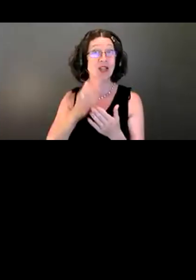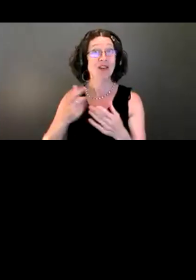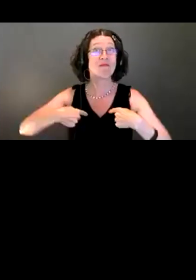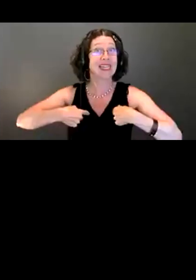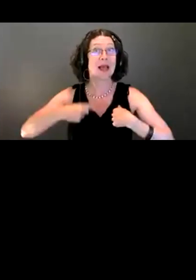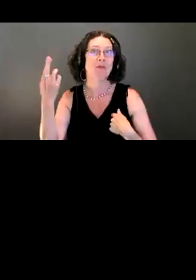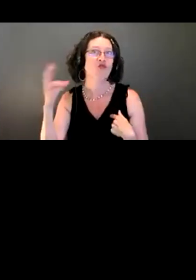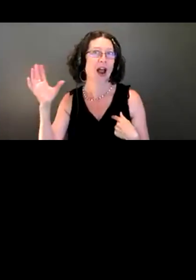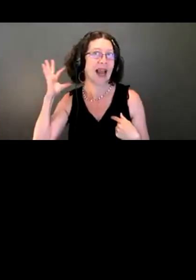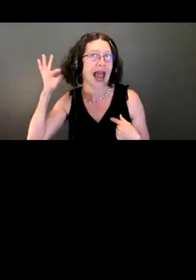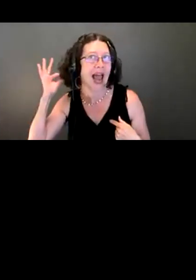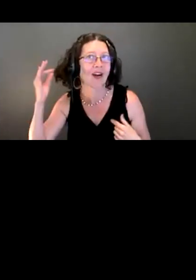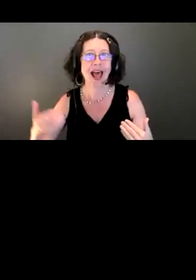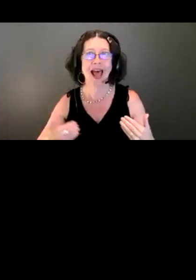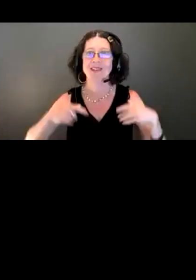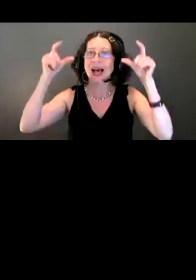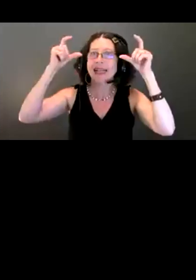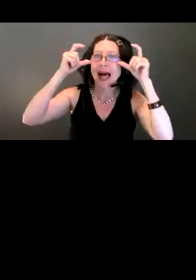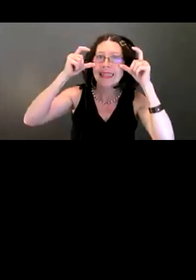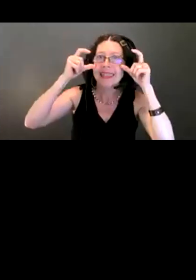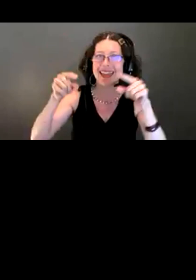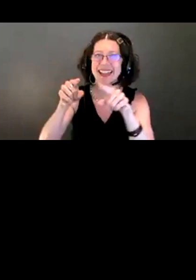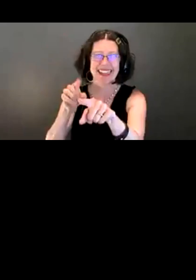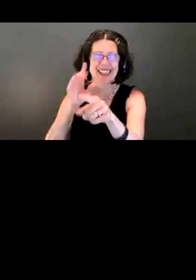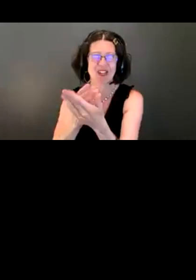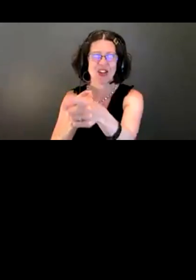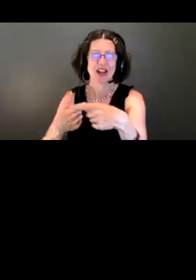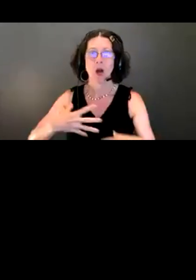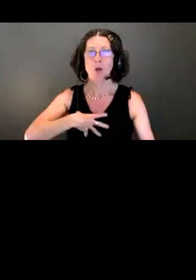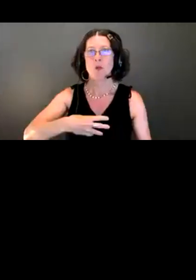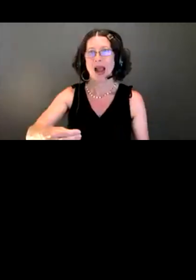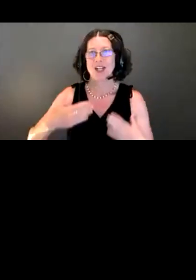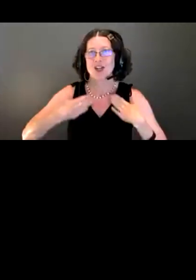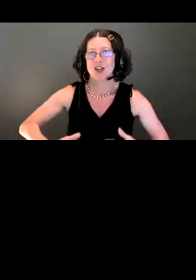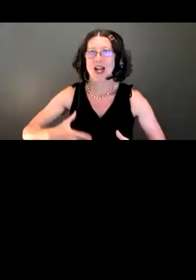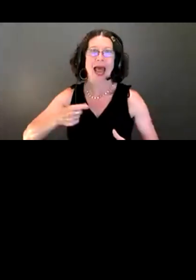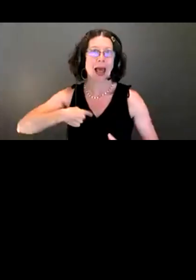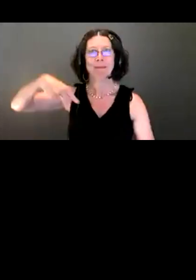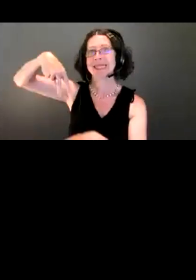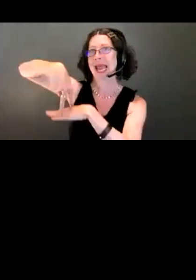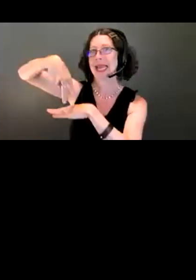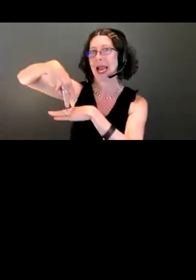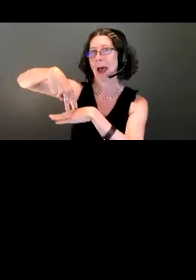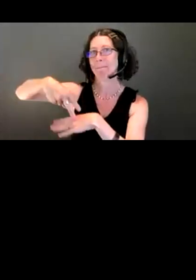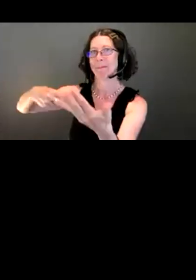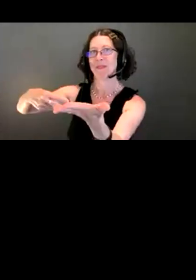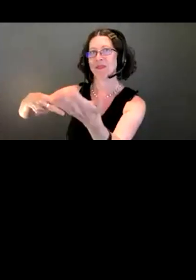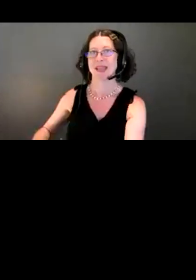In this picture, I'm wearing a white shirt and standing up. And I am Monica Van der Vieren.